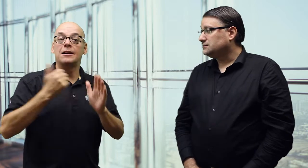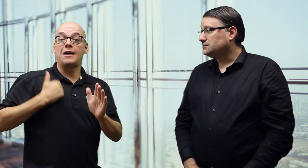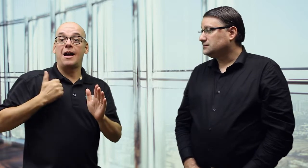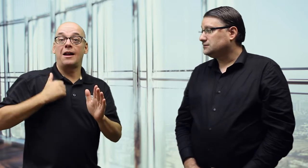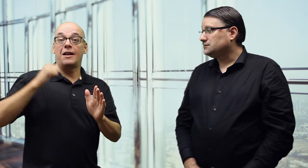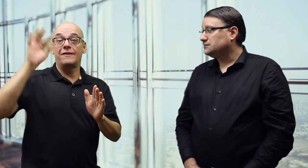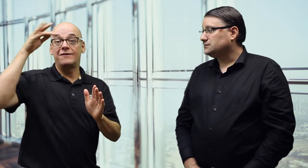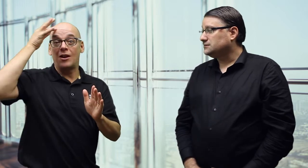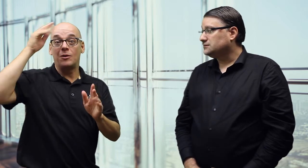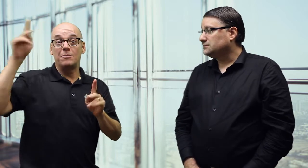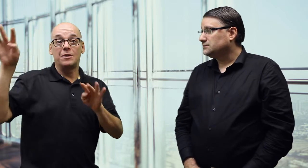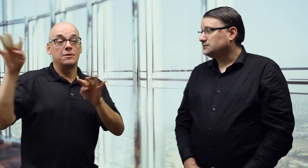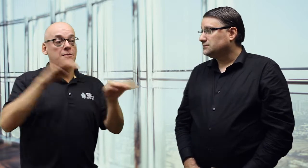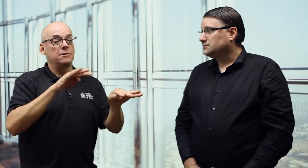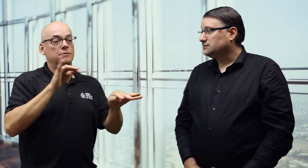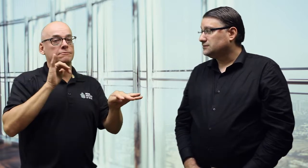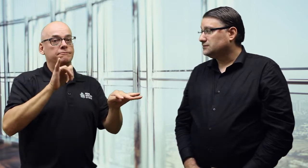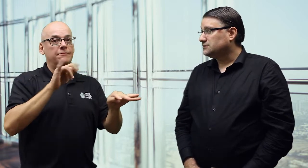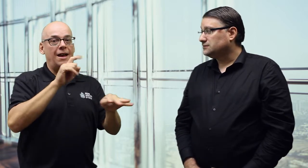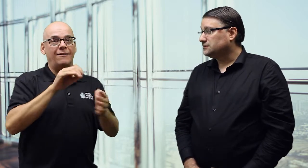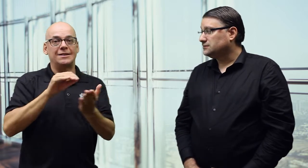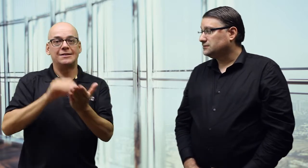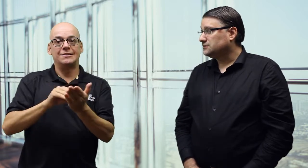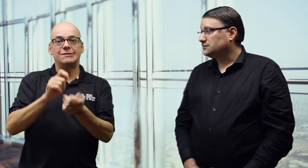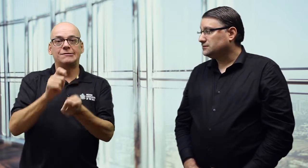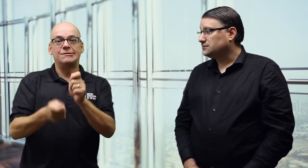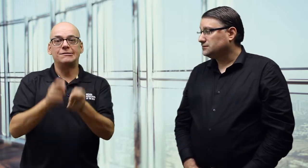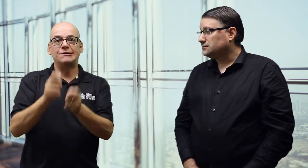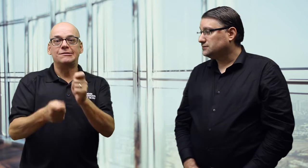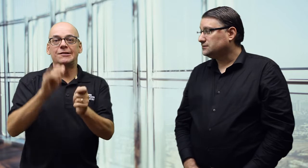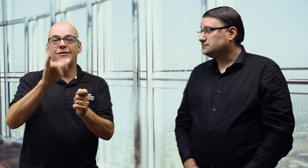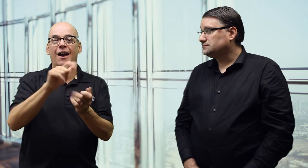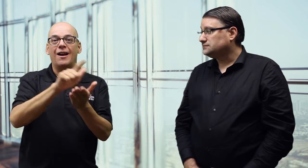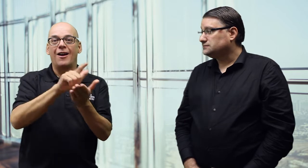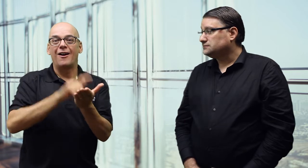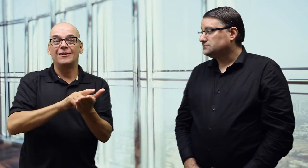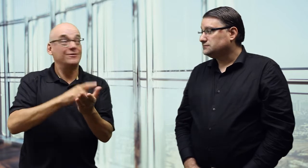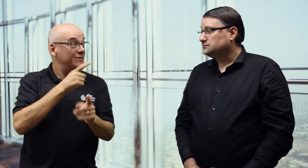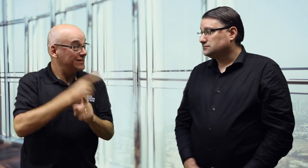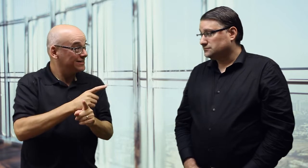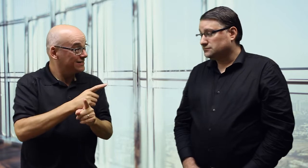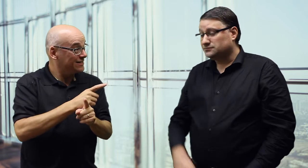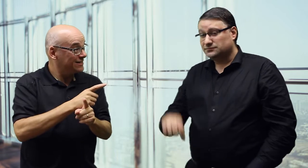Federal Government can see the importance of adding the ASL-LSQ official recognition to the bill. Right?